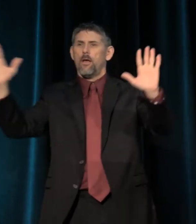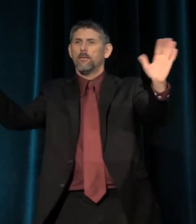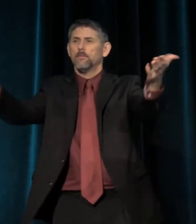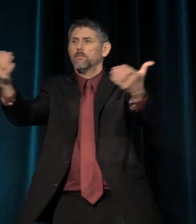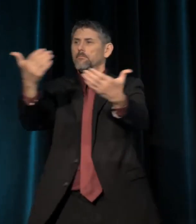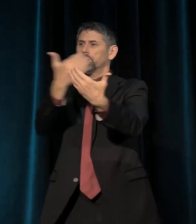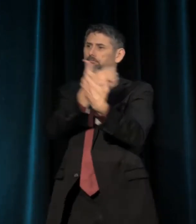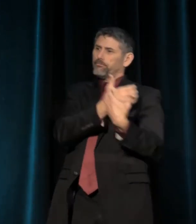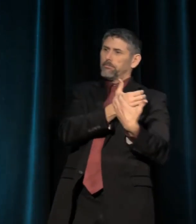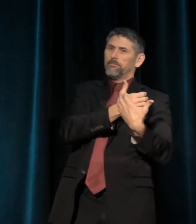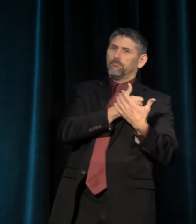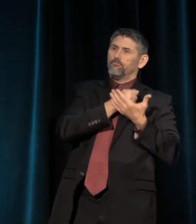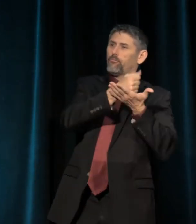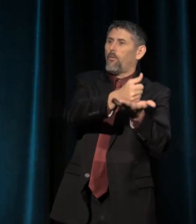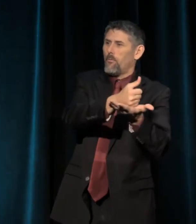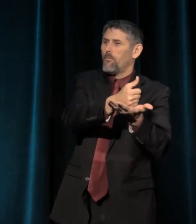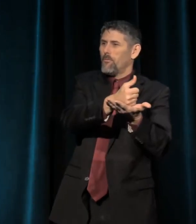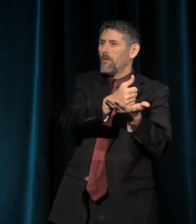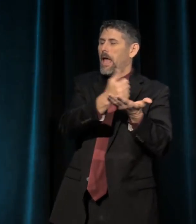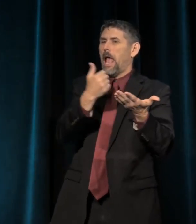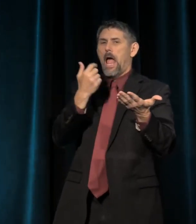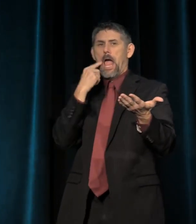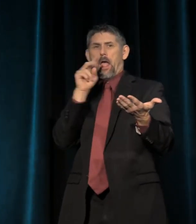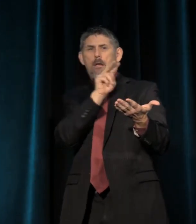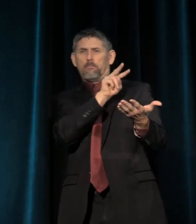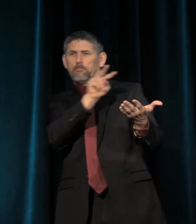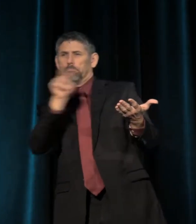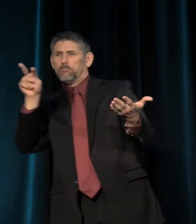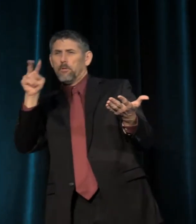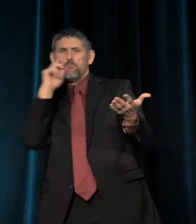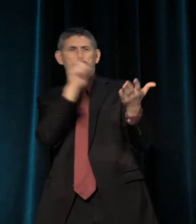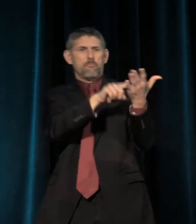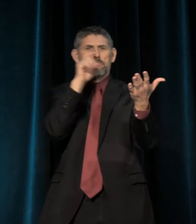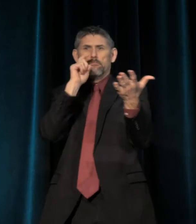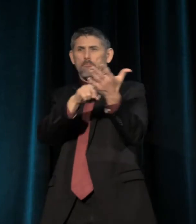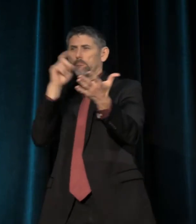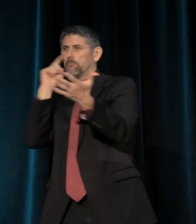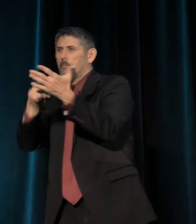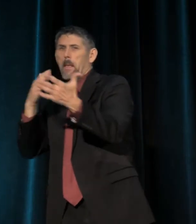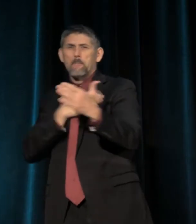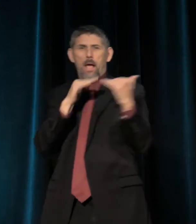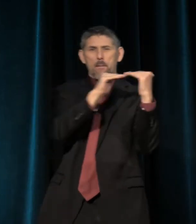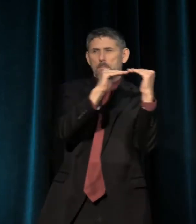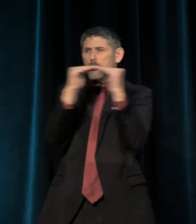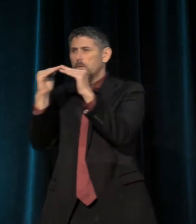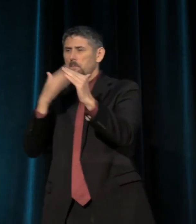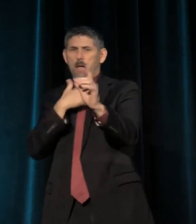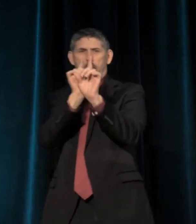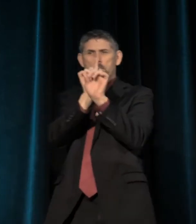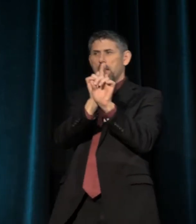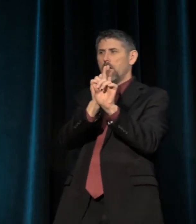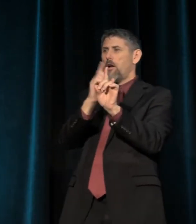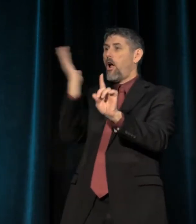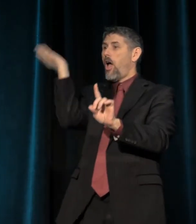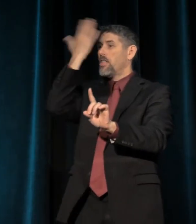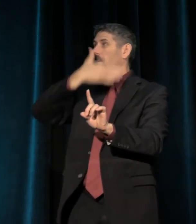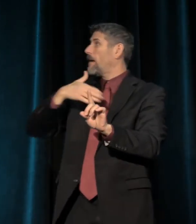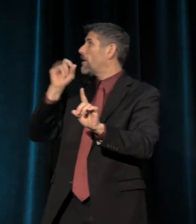And for me, to see a number of my peers and my mentors on the cover of American Theatre --